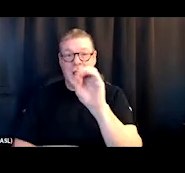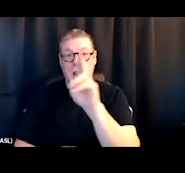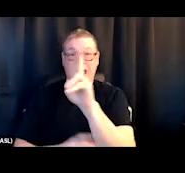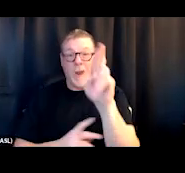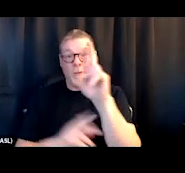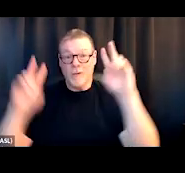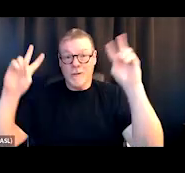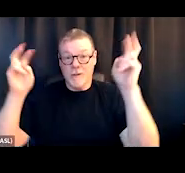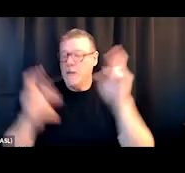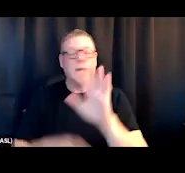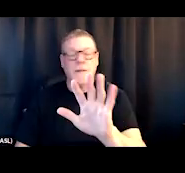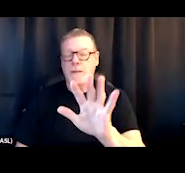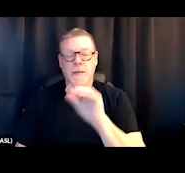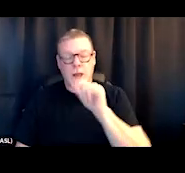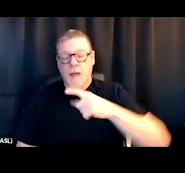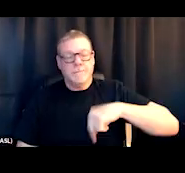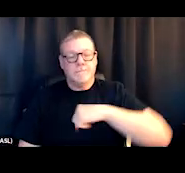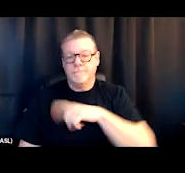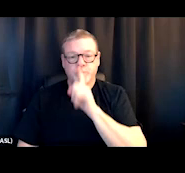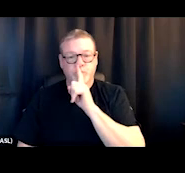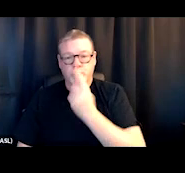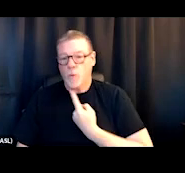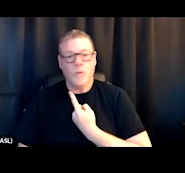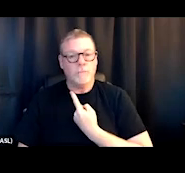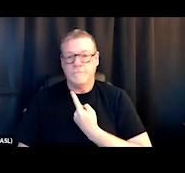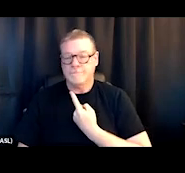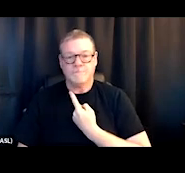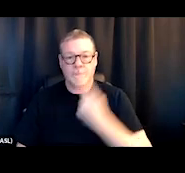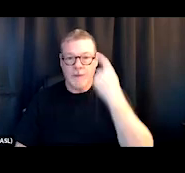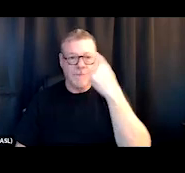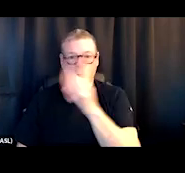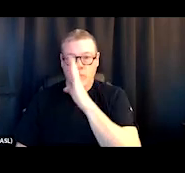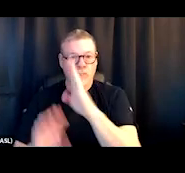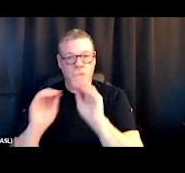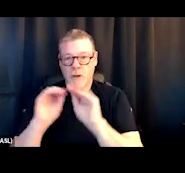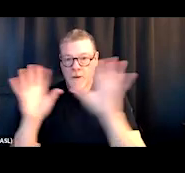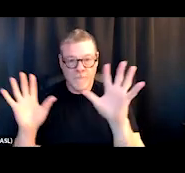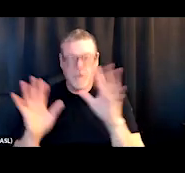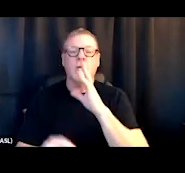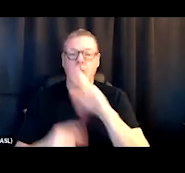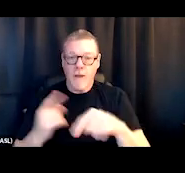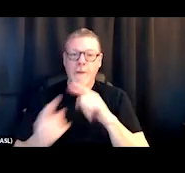it's not just about our mission as RecoveryWorks. It's about our mission as the greater community.